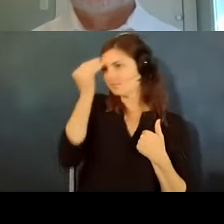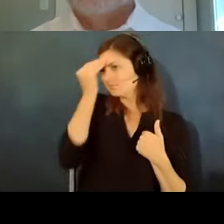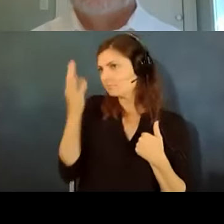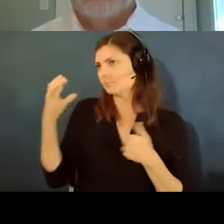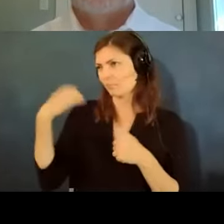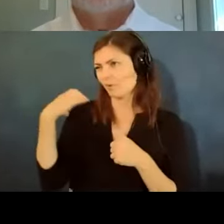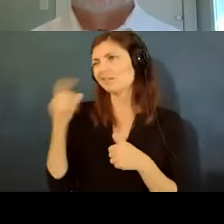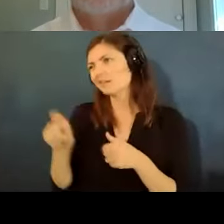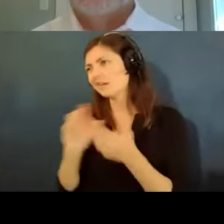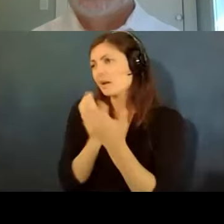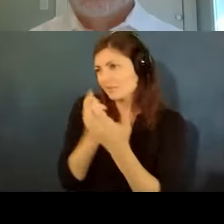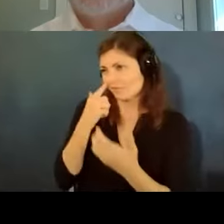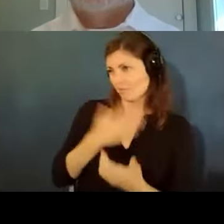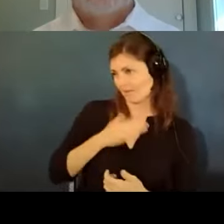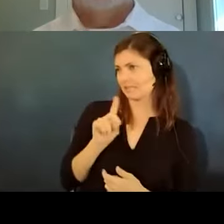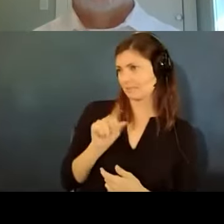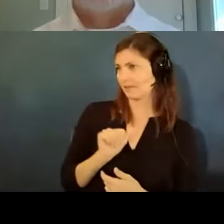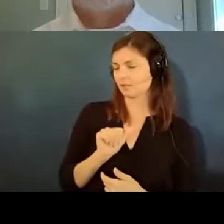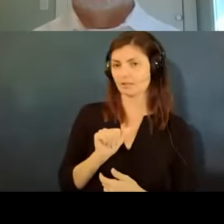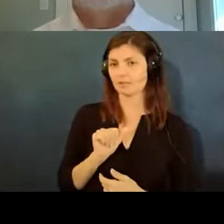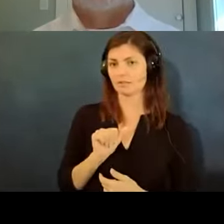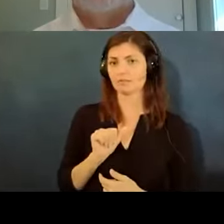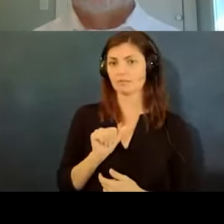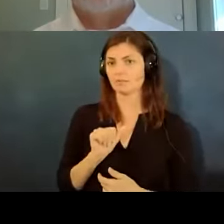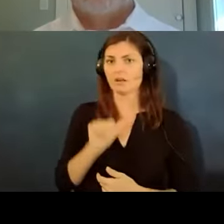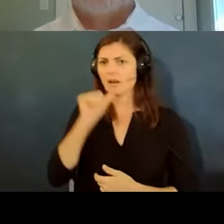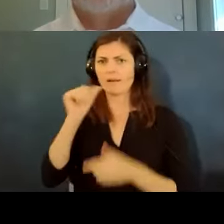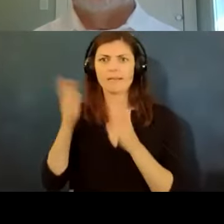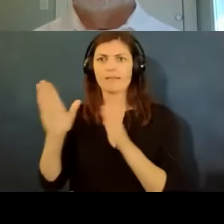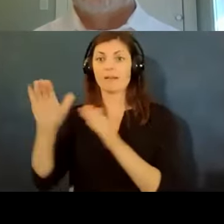because i have this disability that's not something that's to be shared with others instead